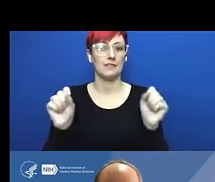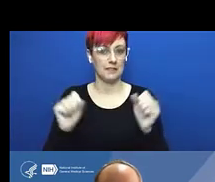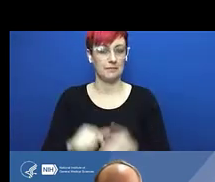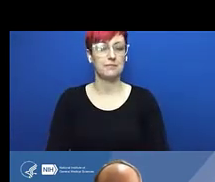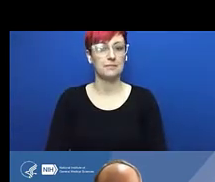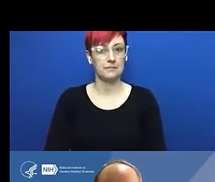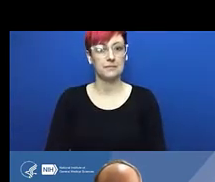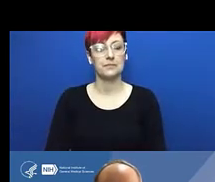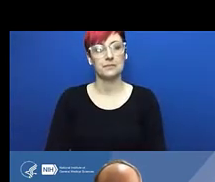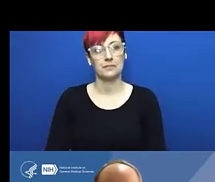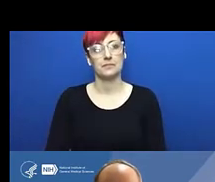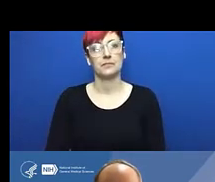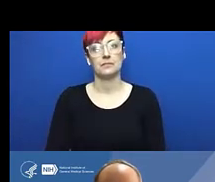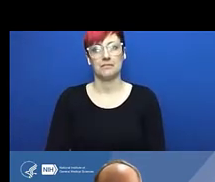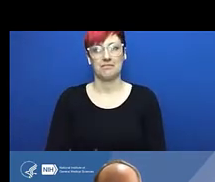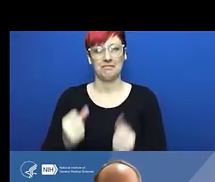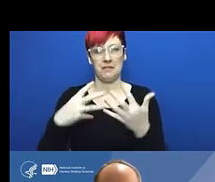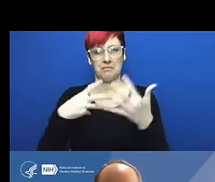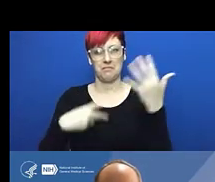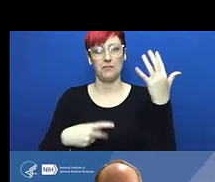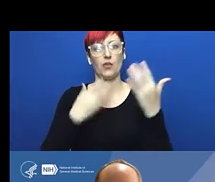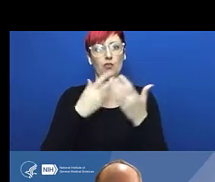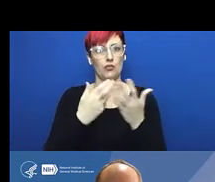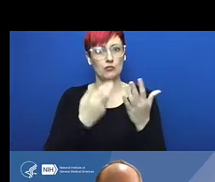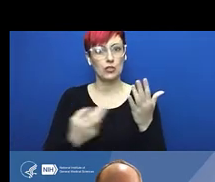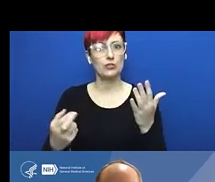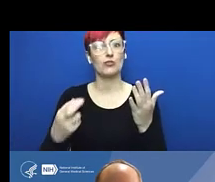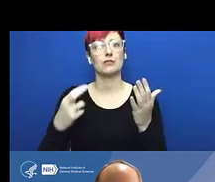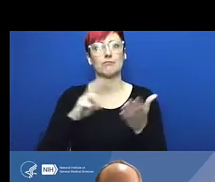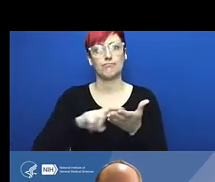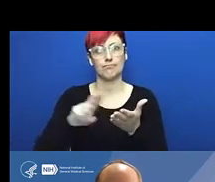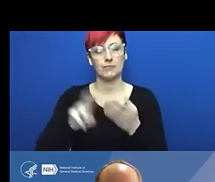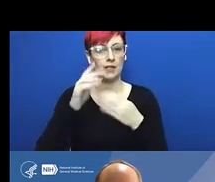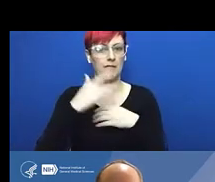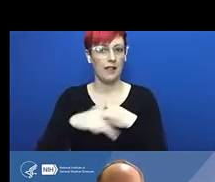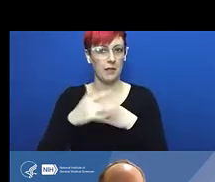Jon Lorsch: That was a good discussion last night, so I hope we get another good discussion.